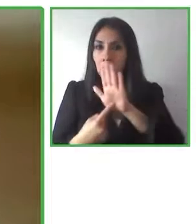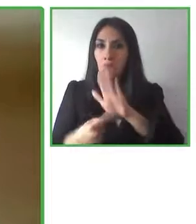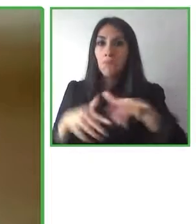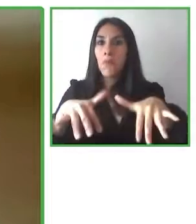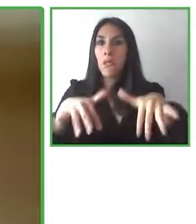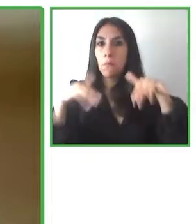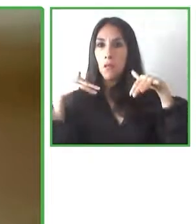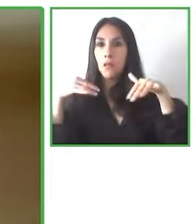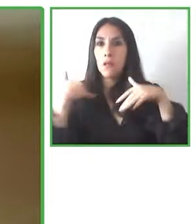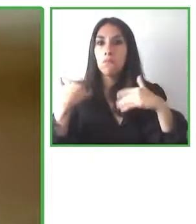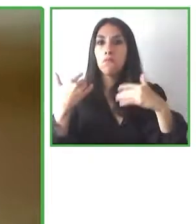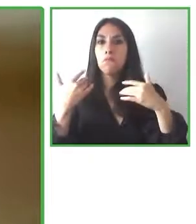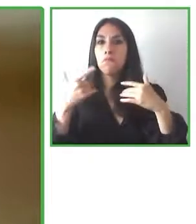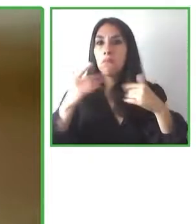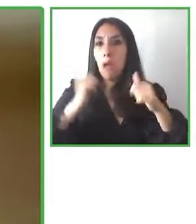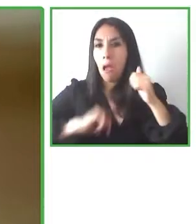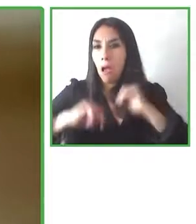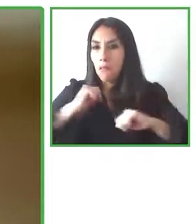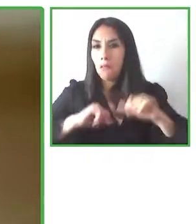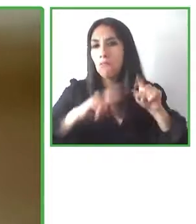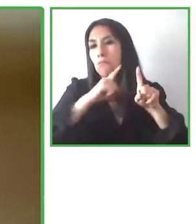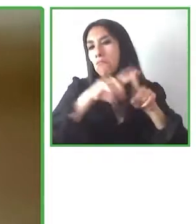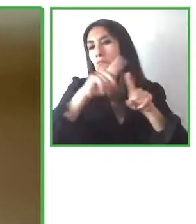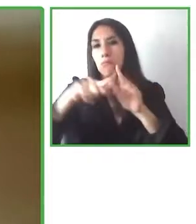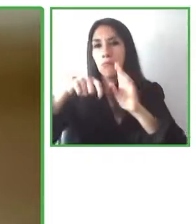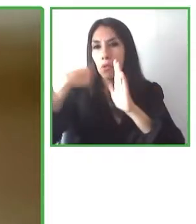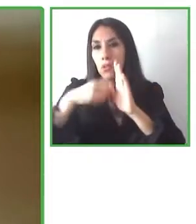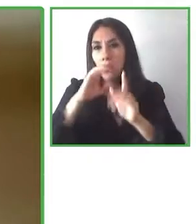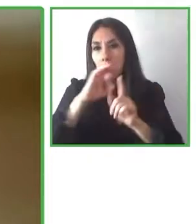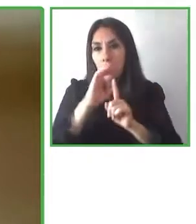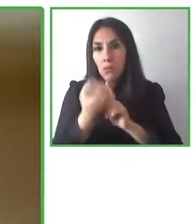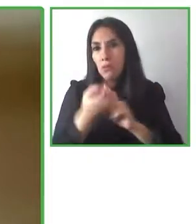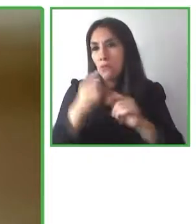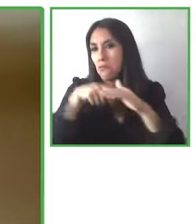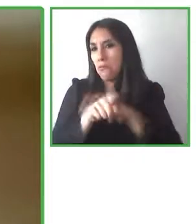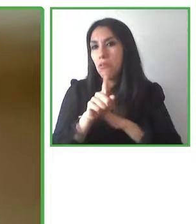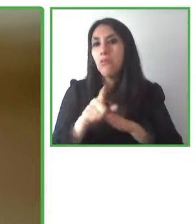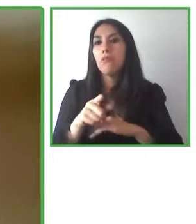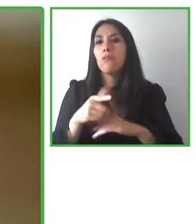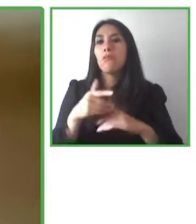events, and all different sorts of activities taking place.